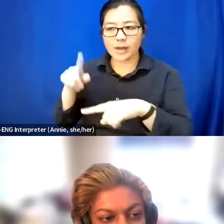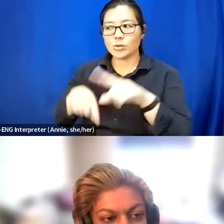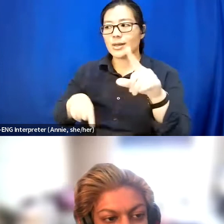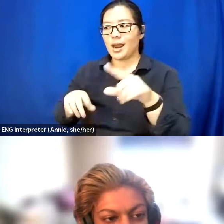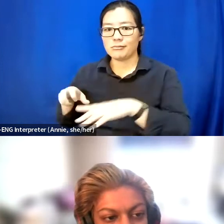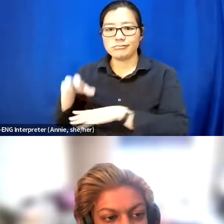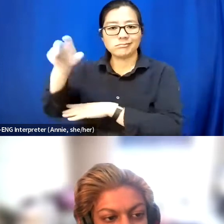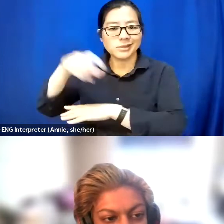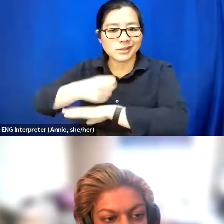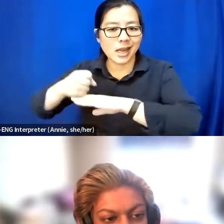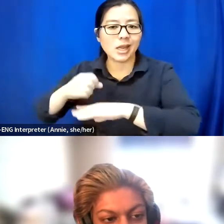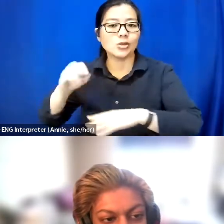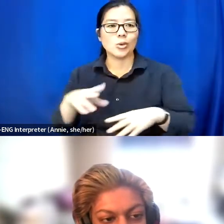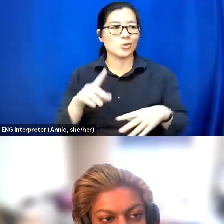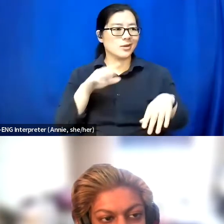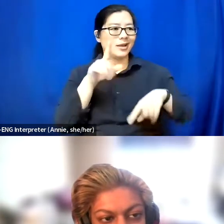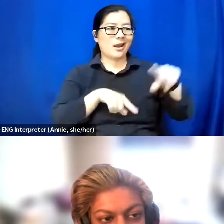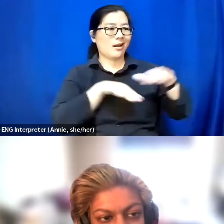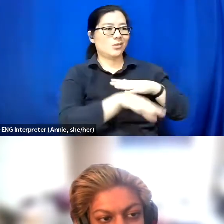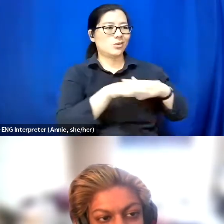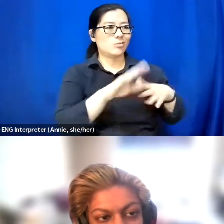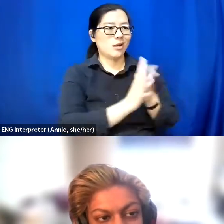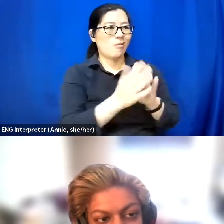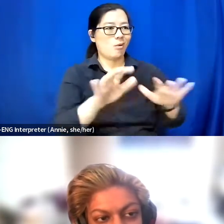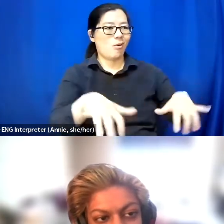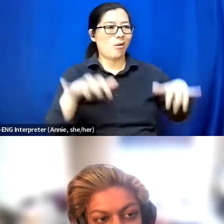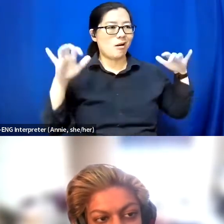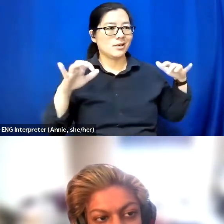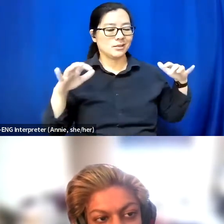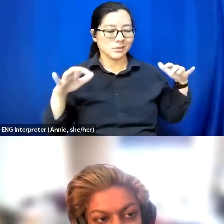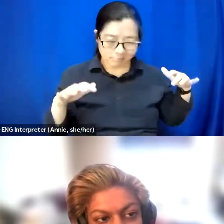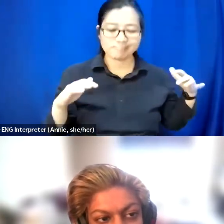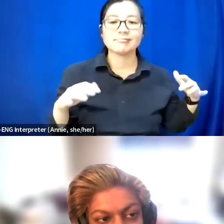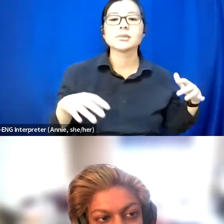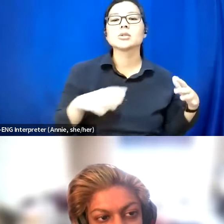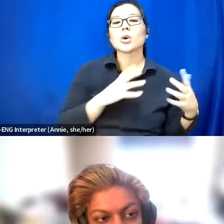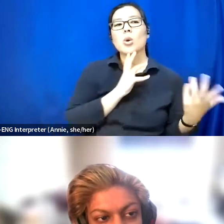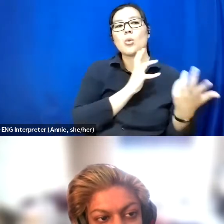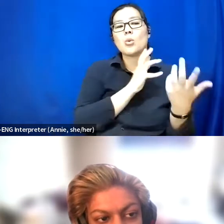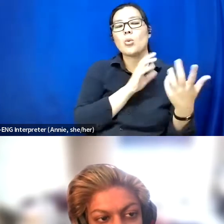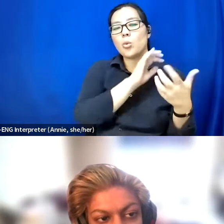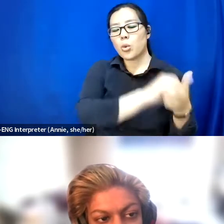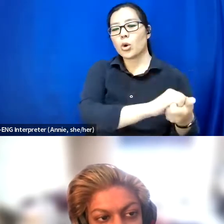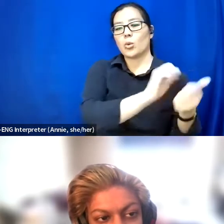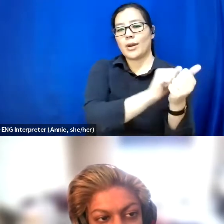So I really wanted to kind of work with Fender to actually have disabled people in this space